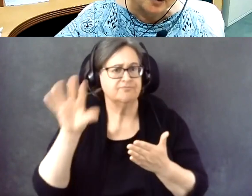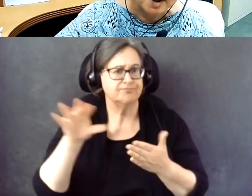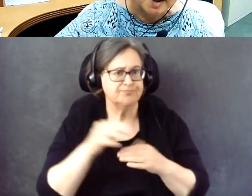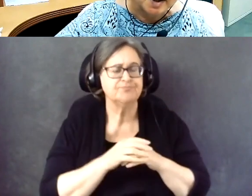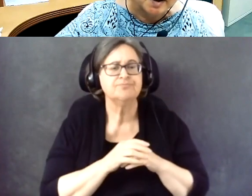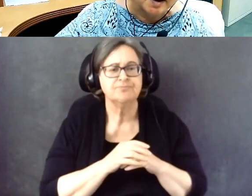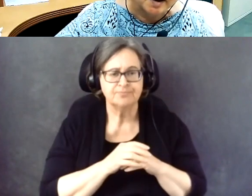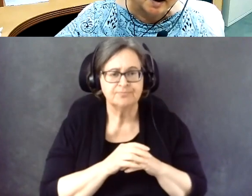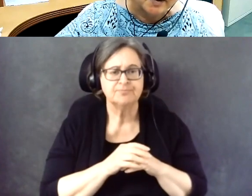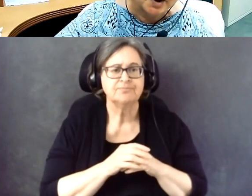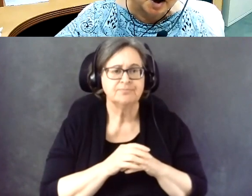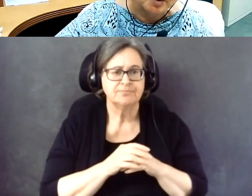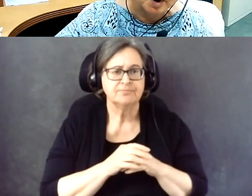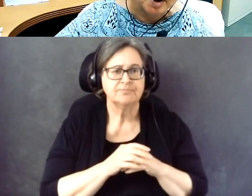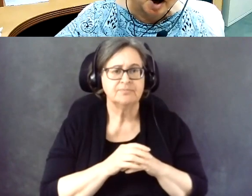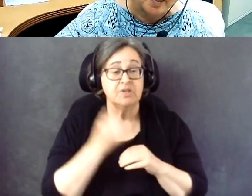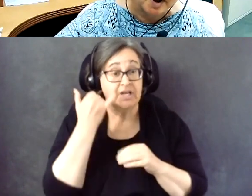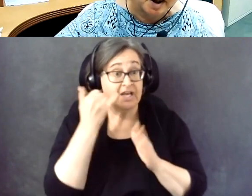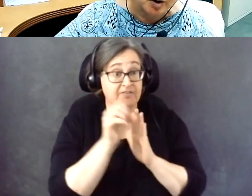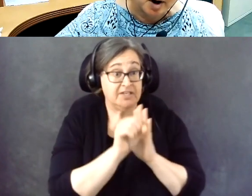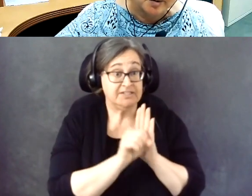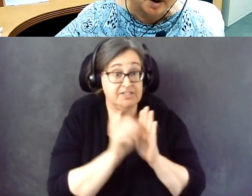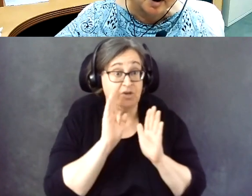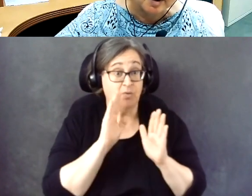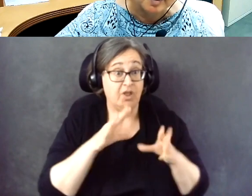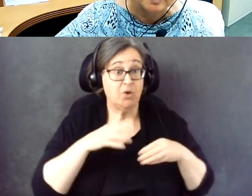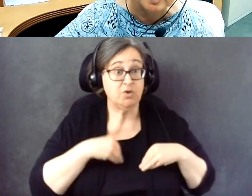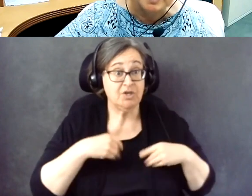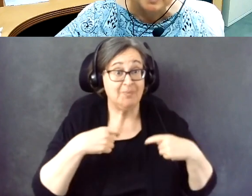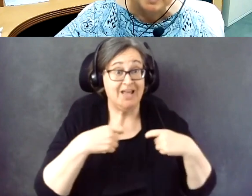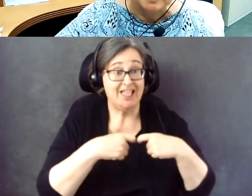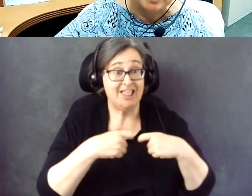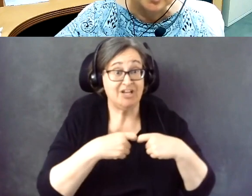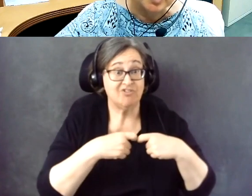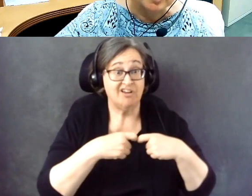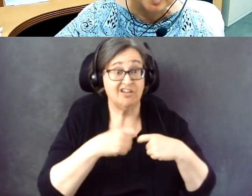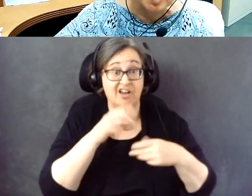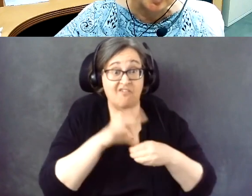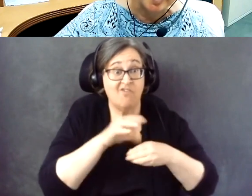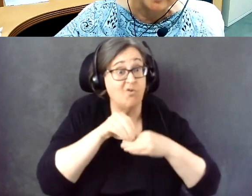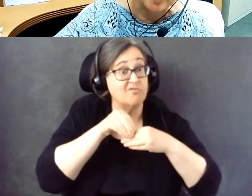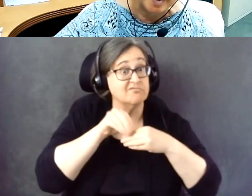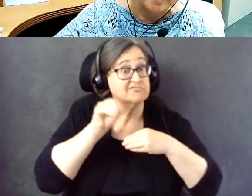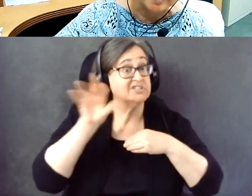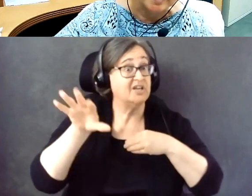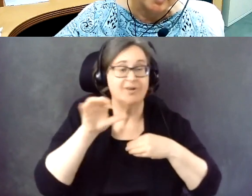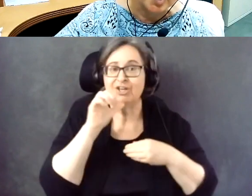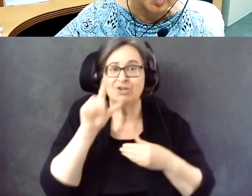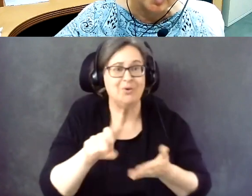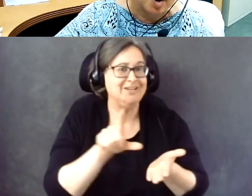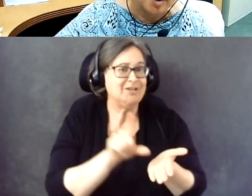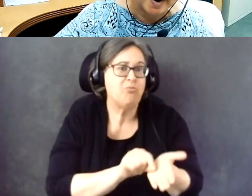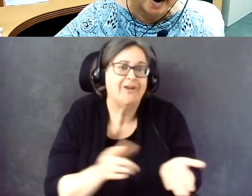And if states were to adopt electronic return, then there's no need to print out the ballot.